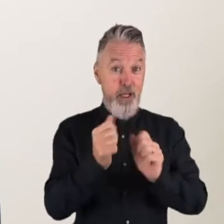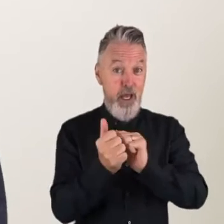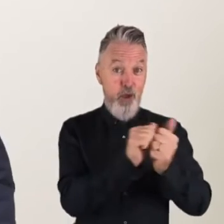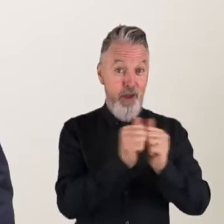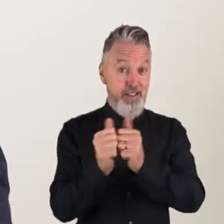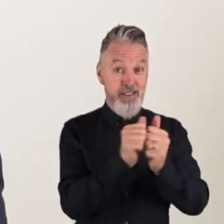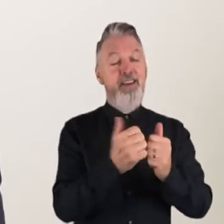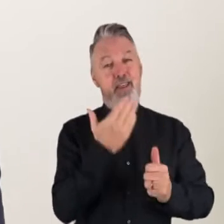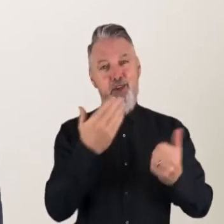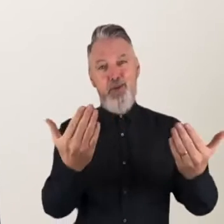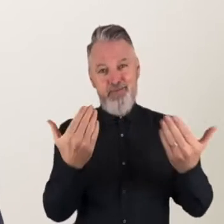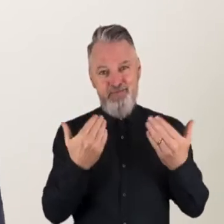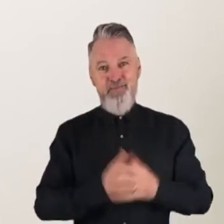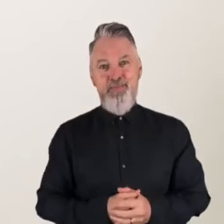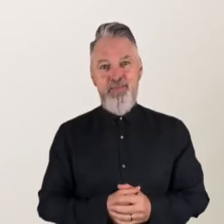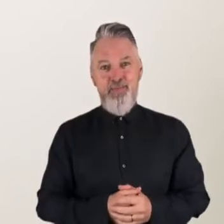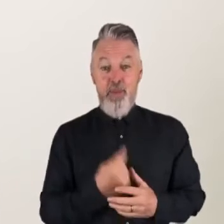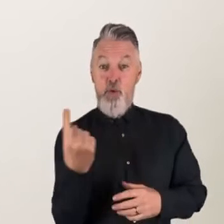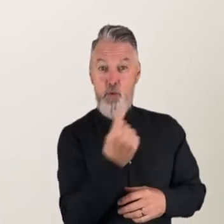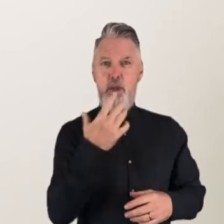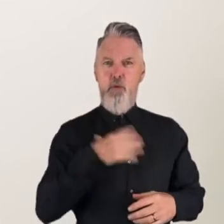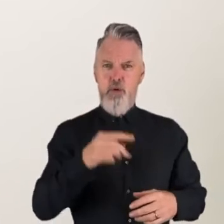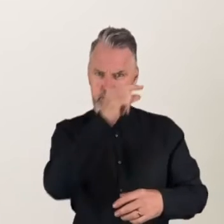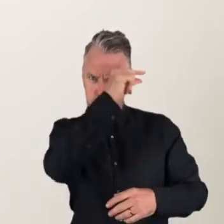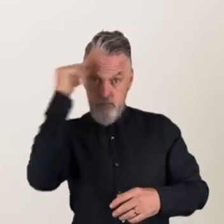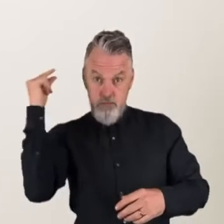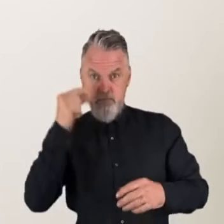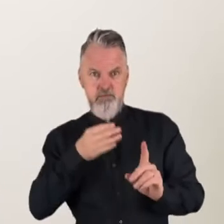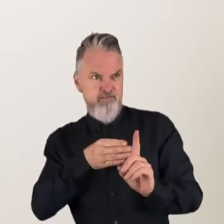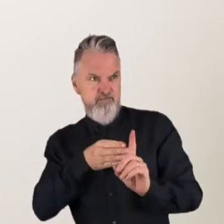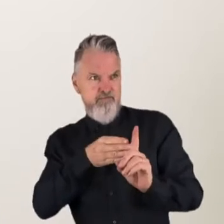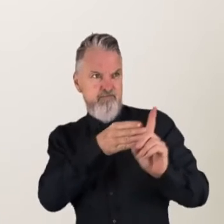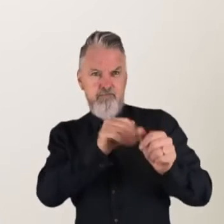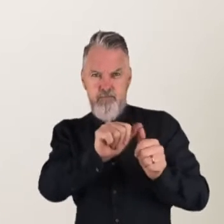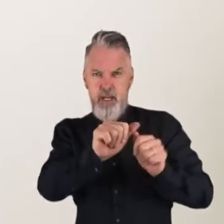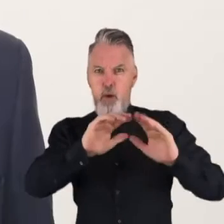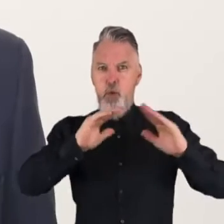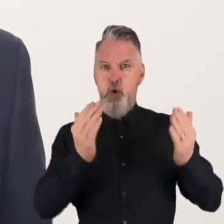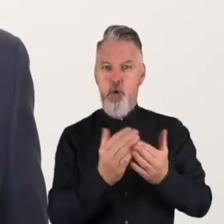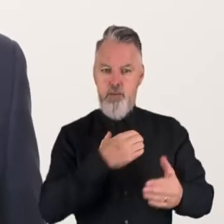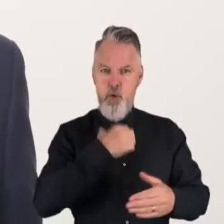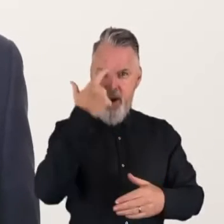Remarkable’s mission is to accelerate technology and innovation to create an inclusive world and we're excited to introduce